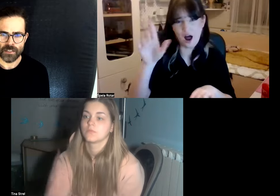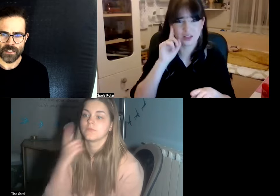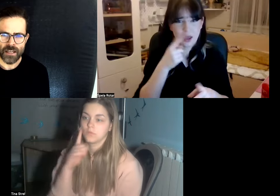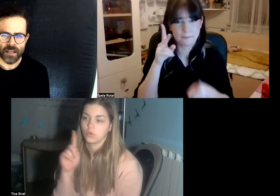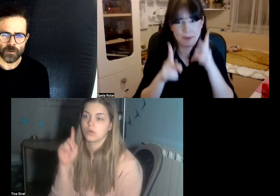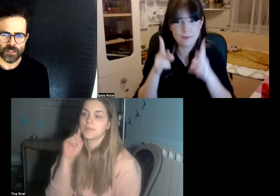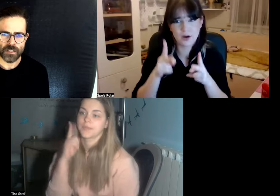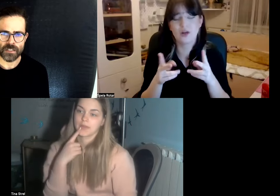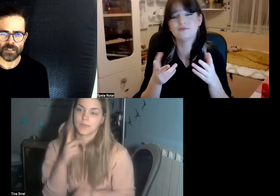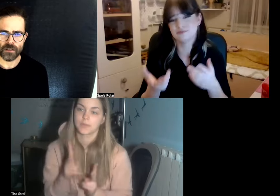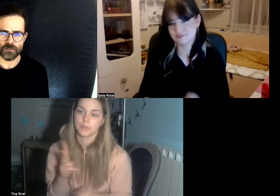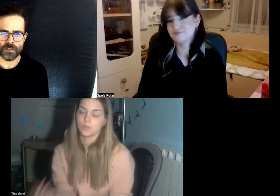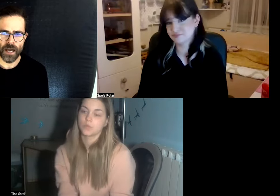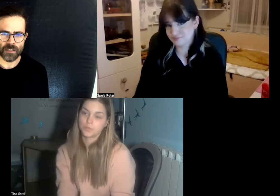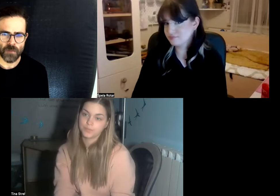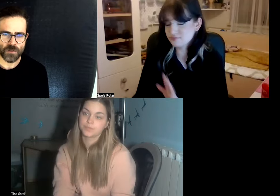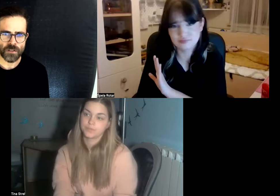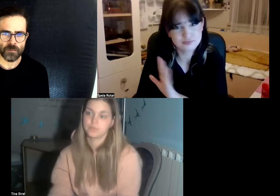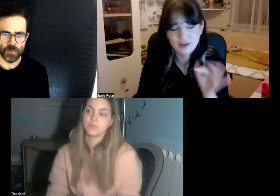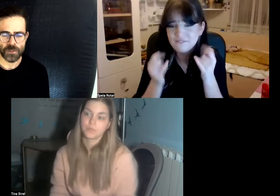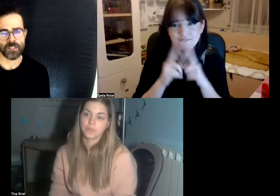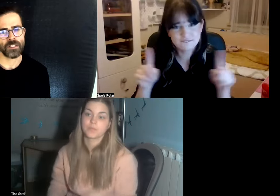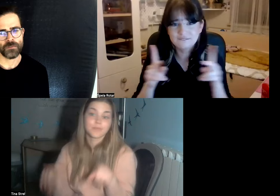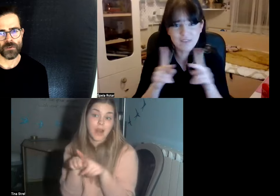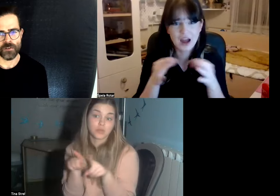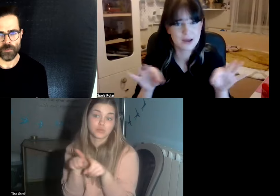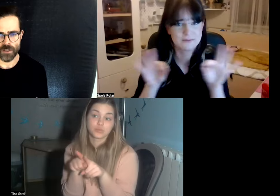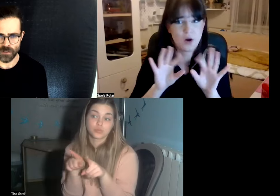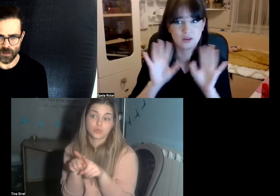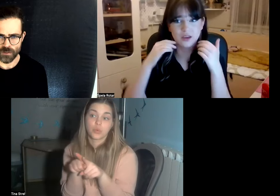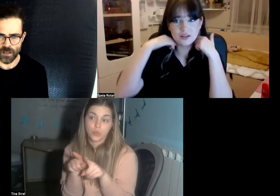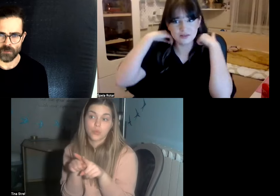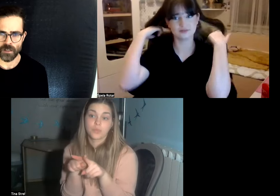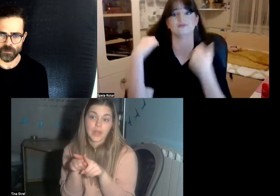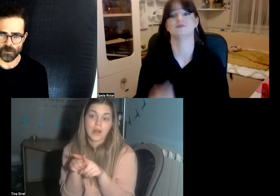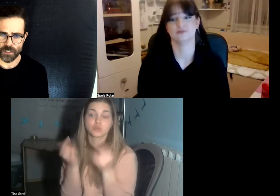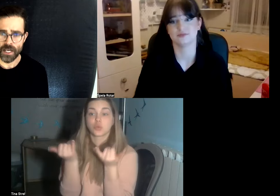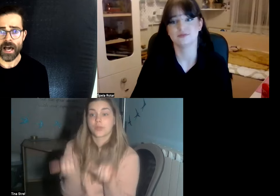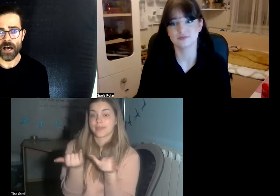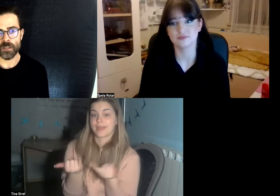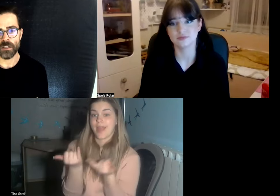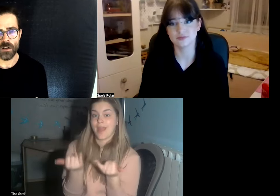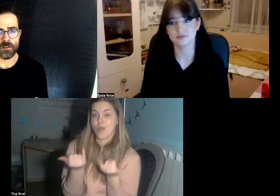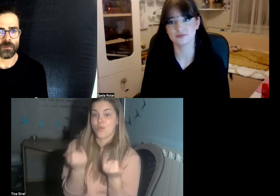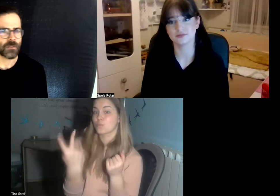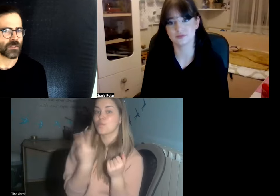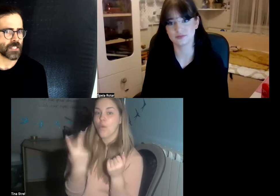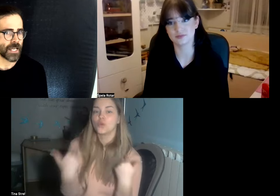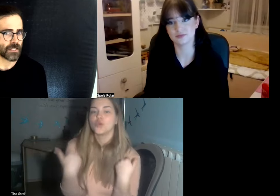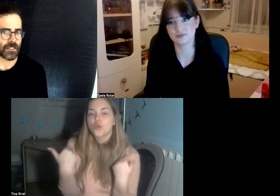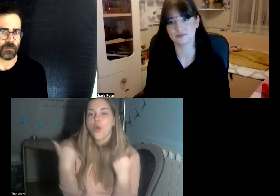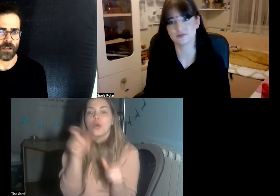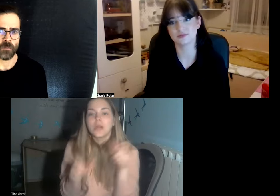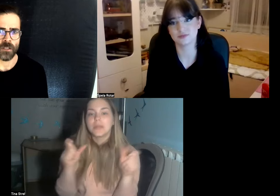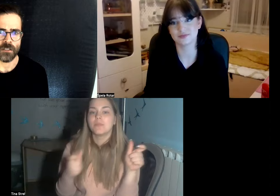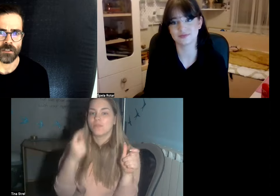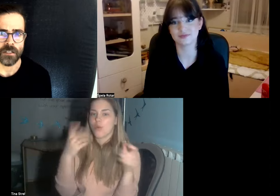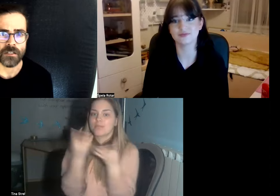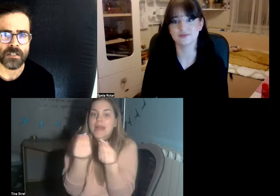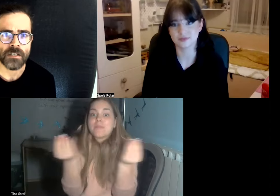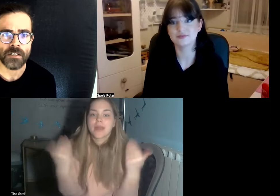having gone through different stages in my communication skills